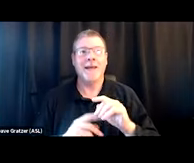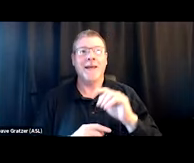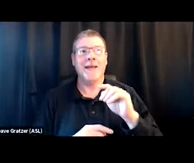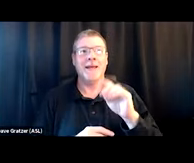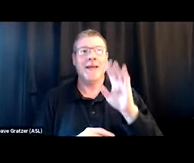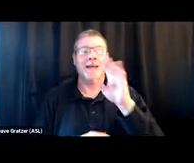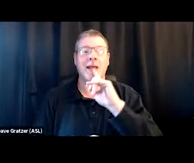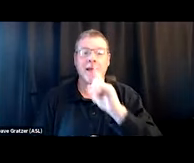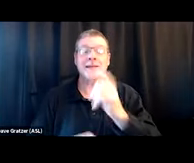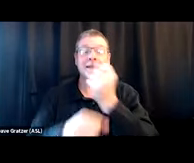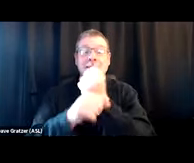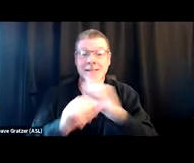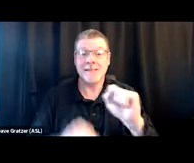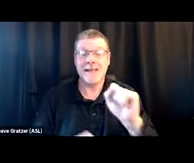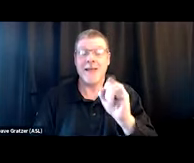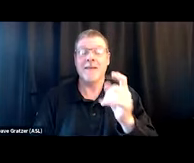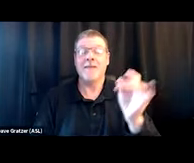is safer smoking overdose prevention?